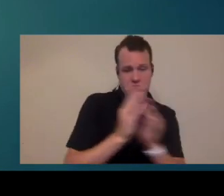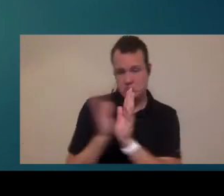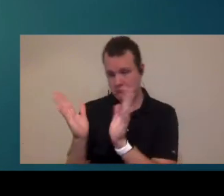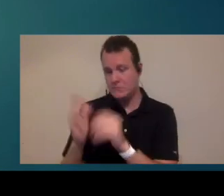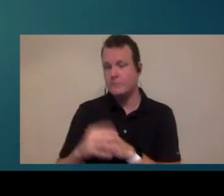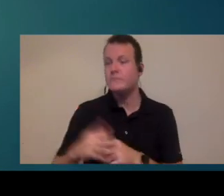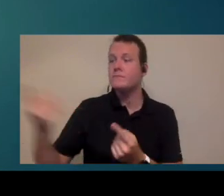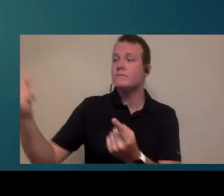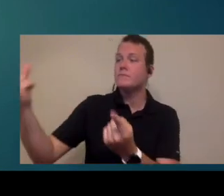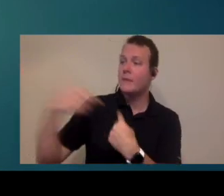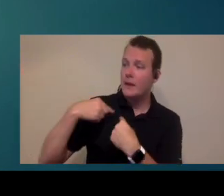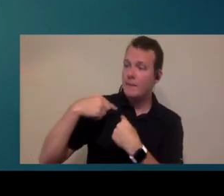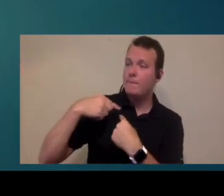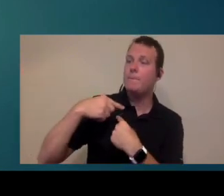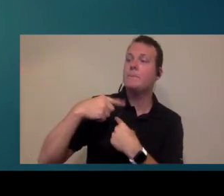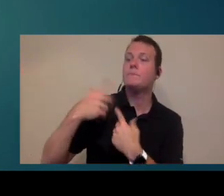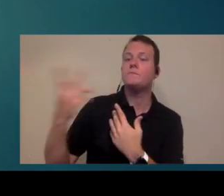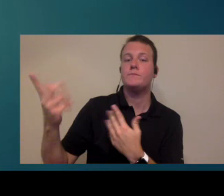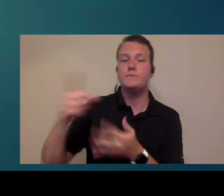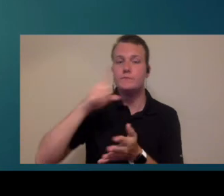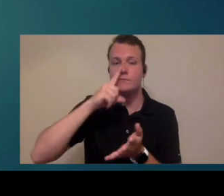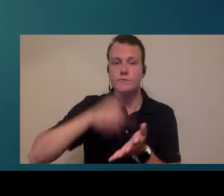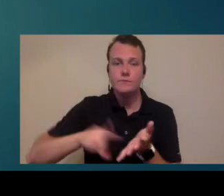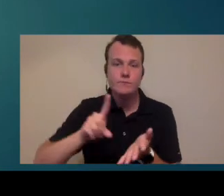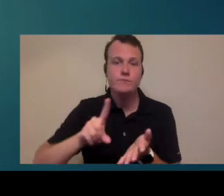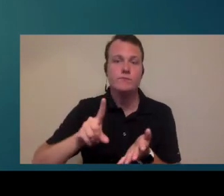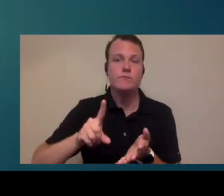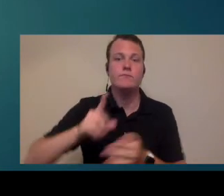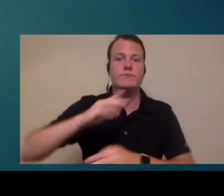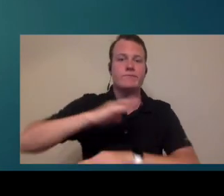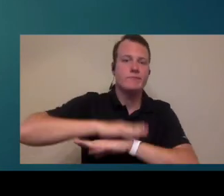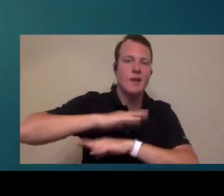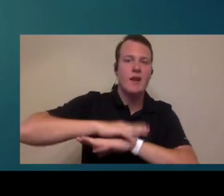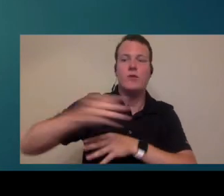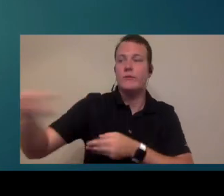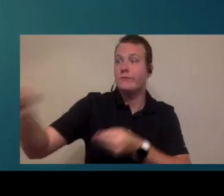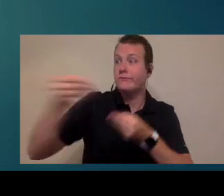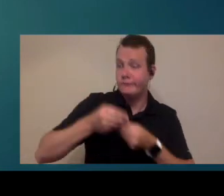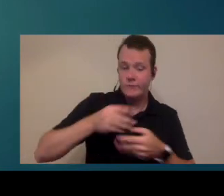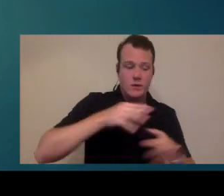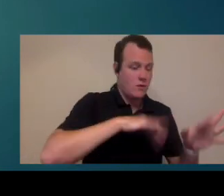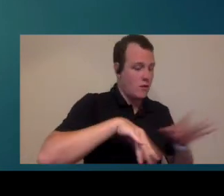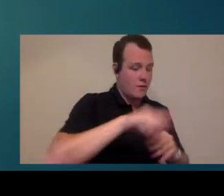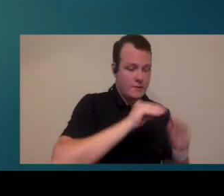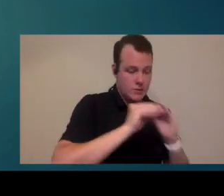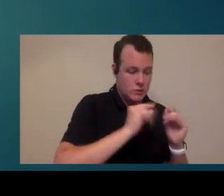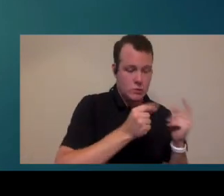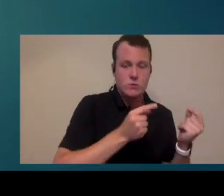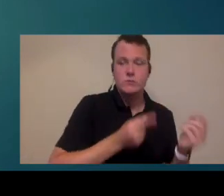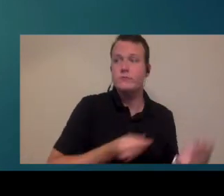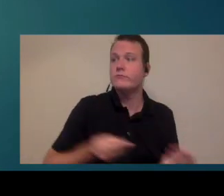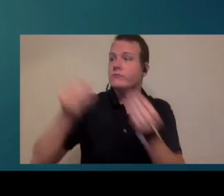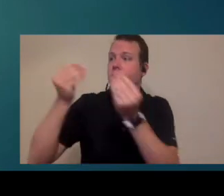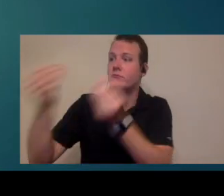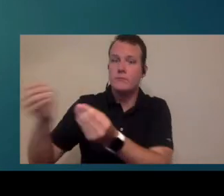we will take walk-ins they walk into the office they basically check their hearing in and over the counter we fix everything or do what needs to be done